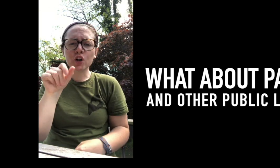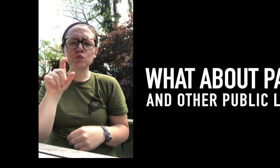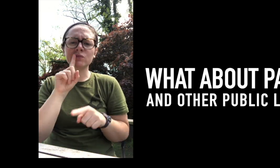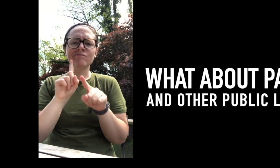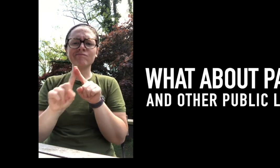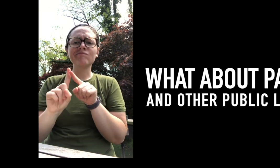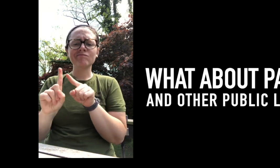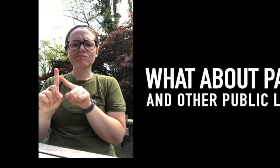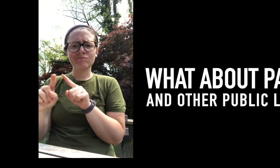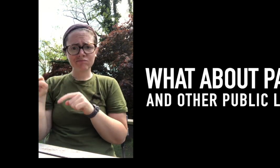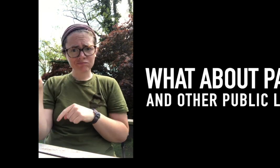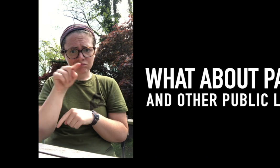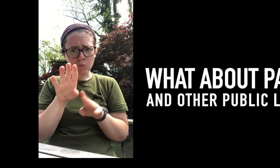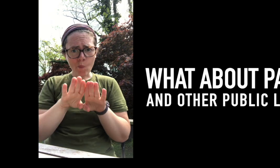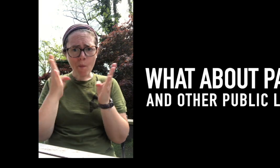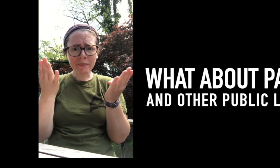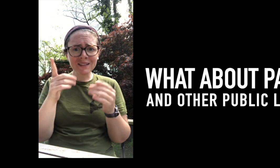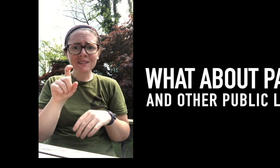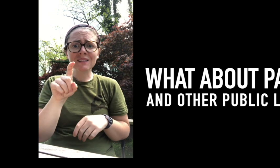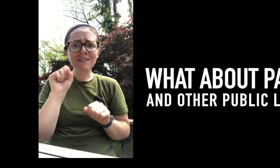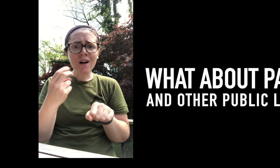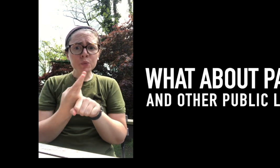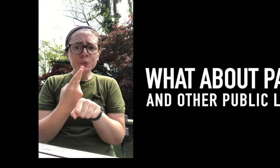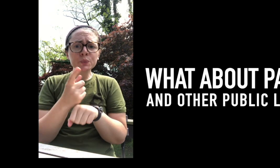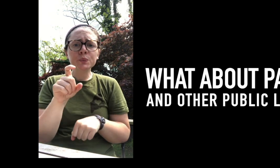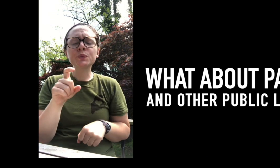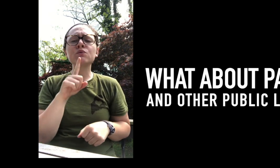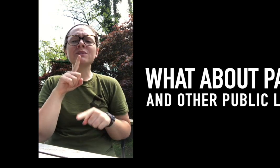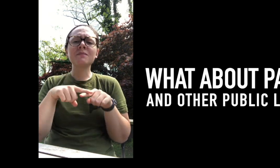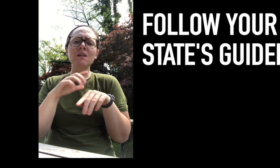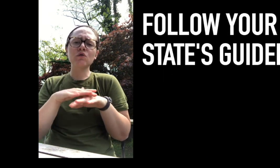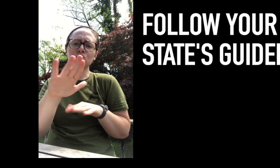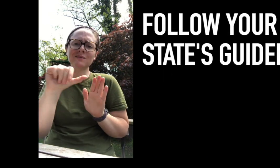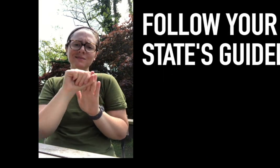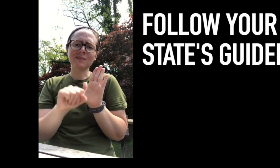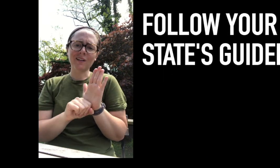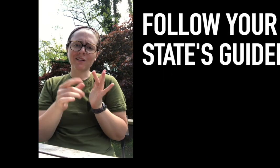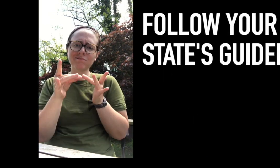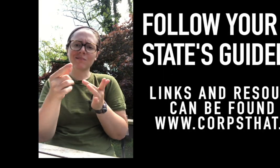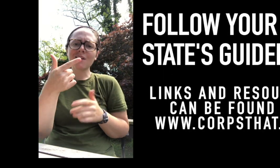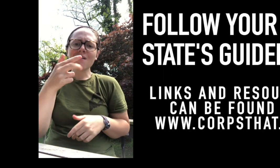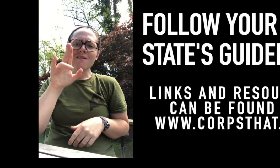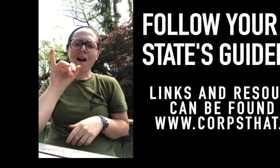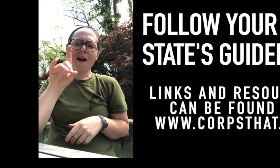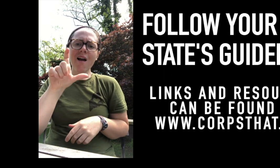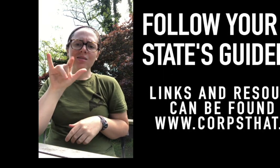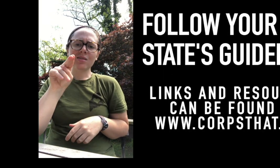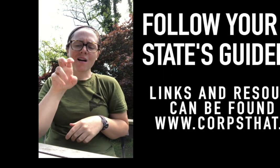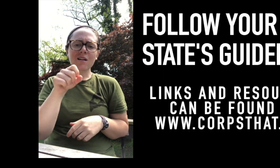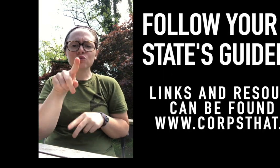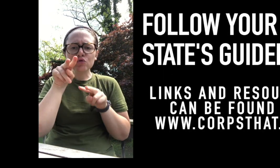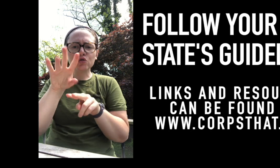are they open, can we visit?” It really depends on your State’s guidelines.